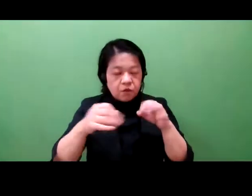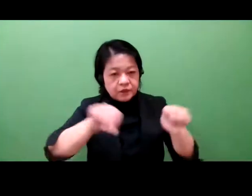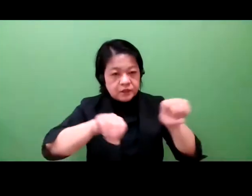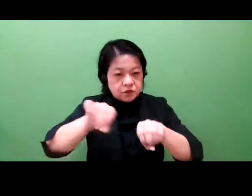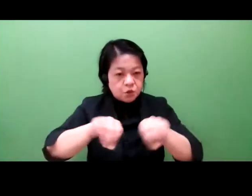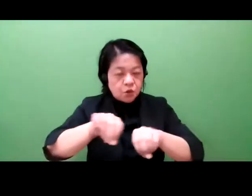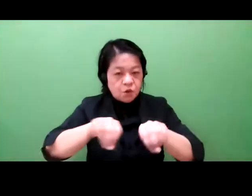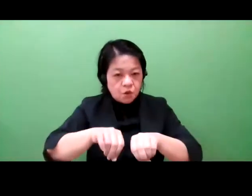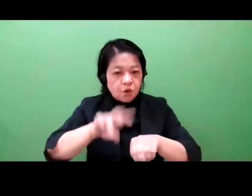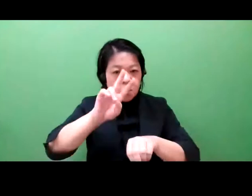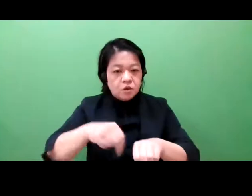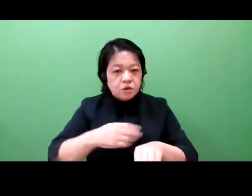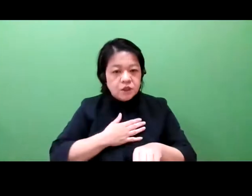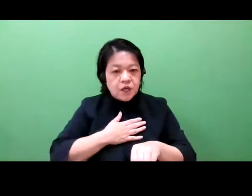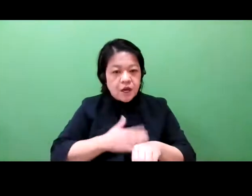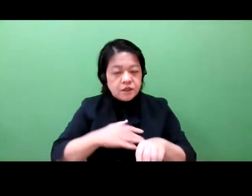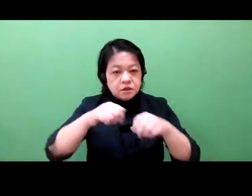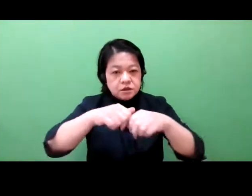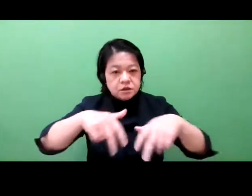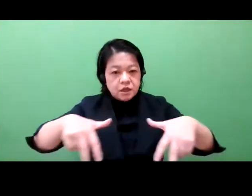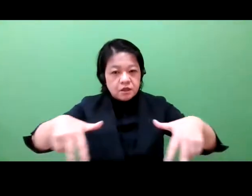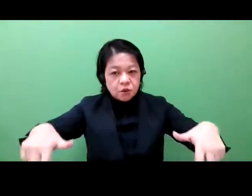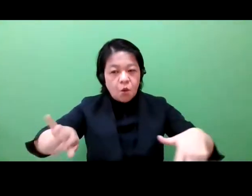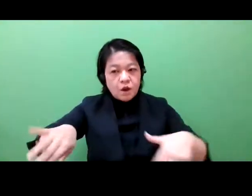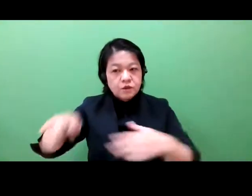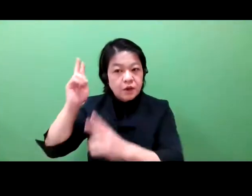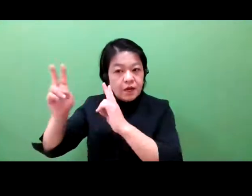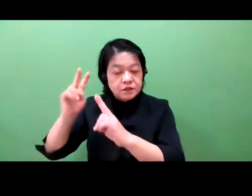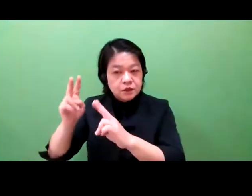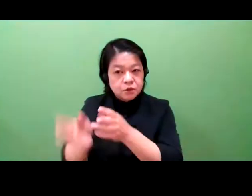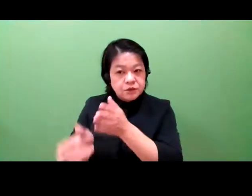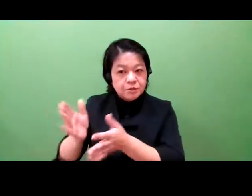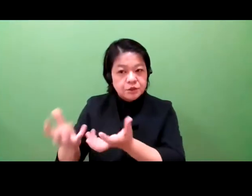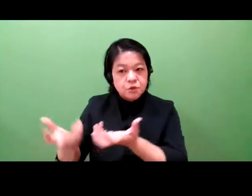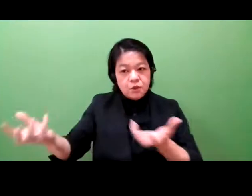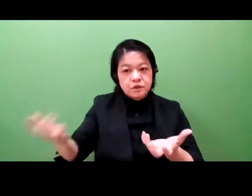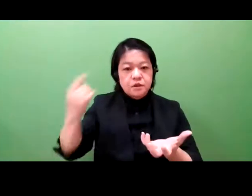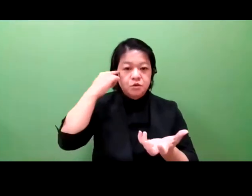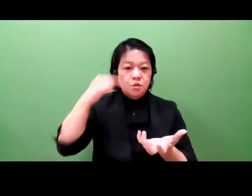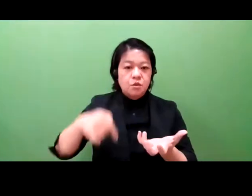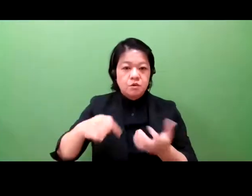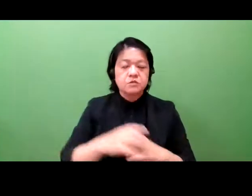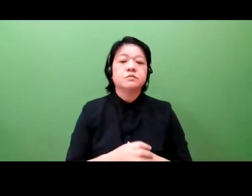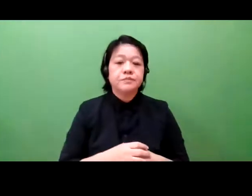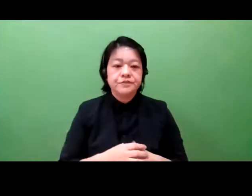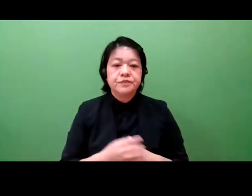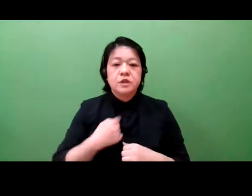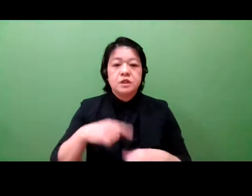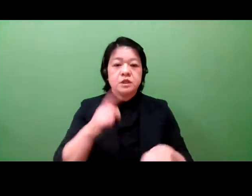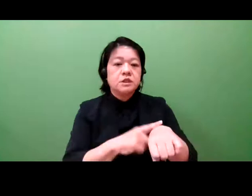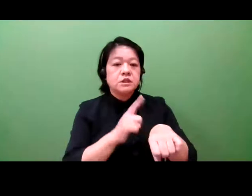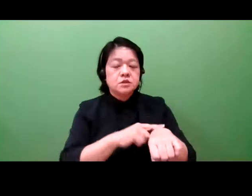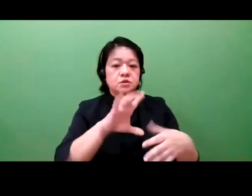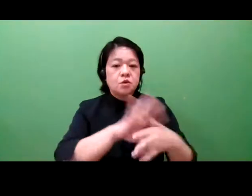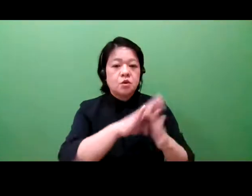This is a system that is based on the deep knowledge of clinical information.